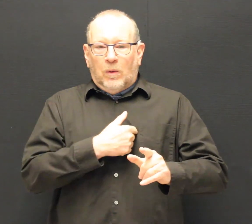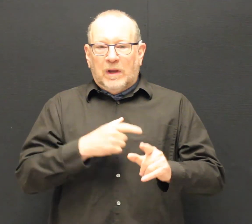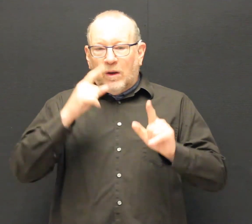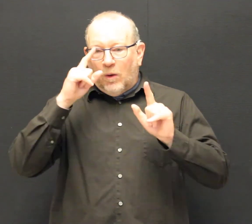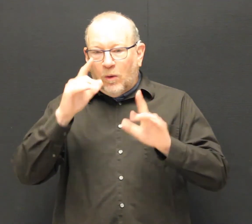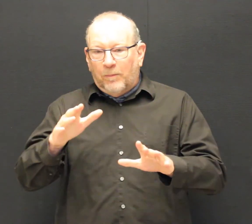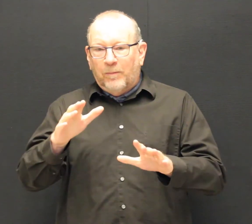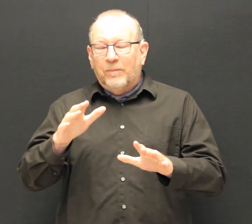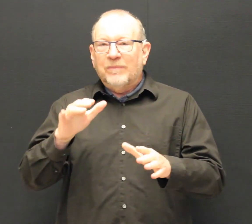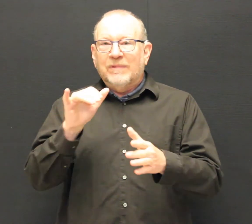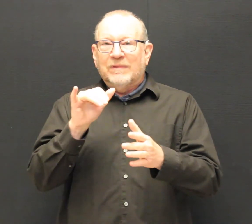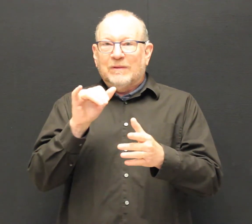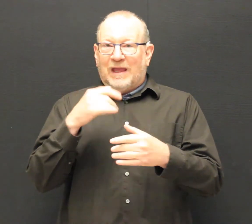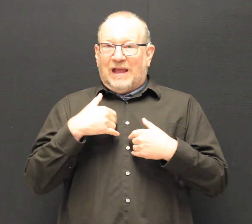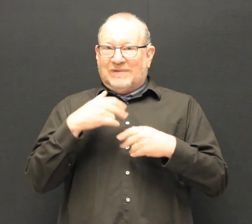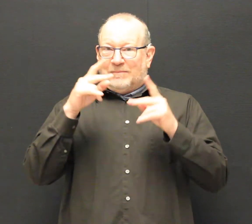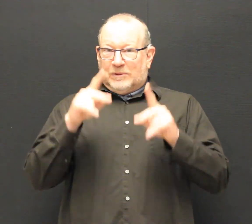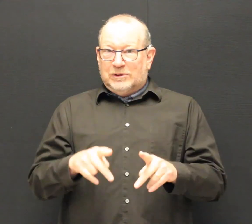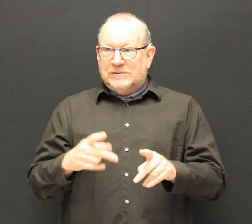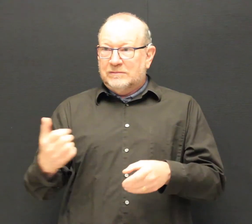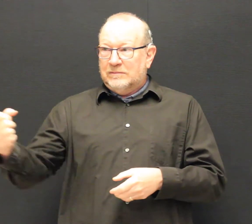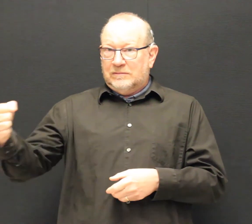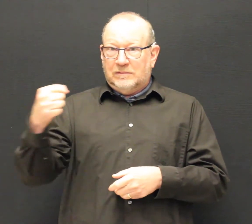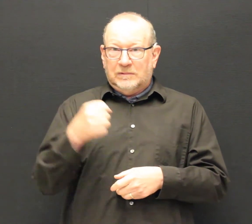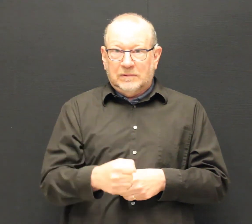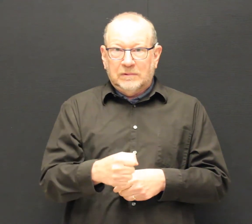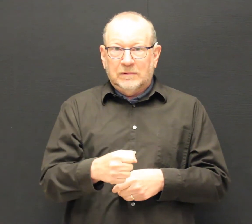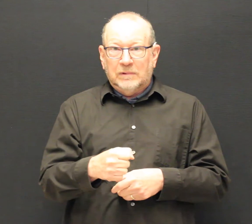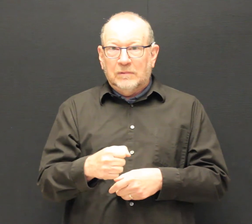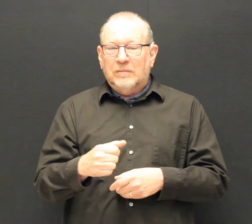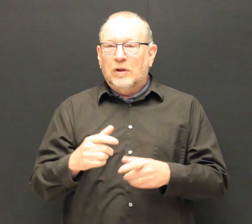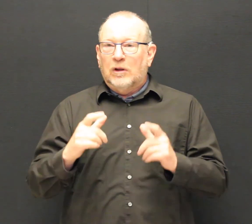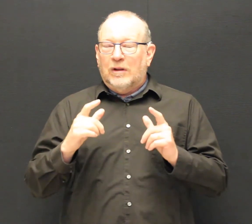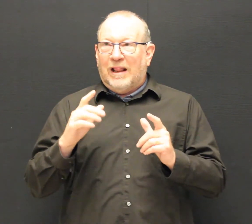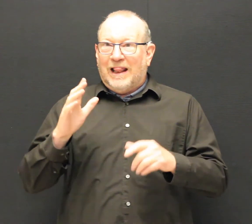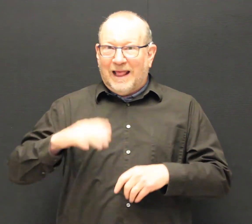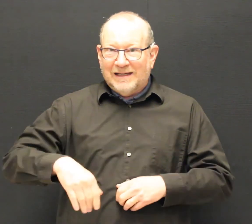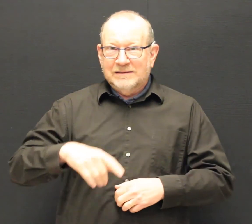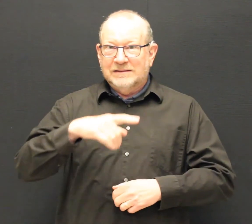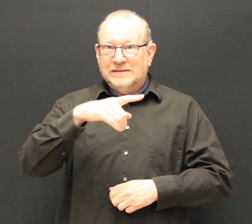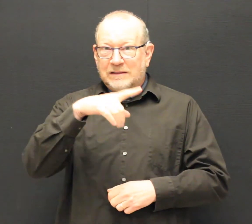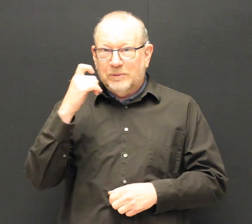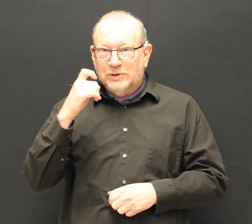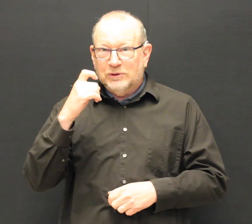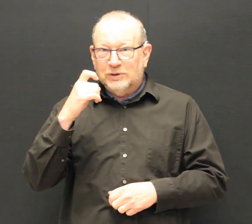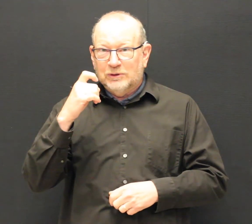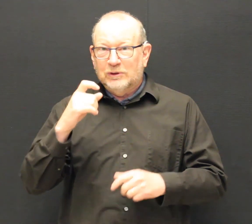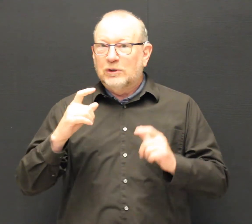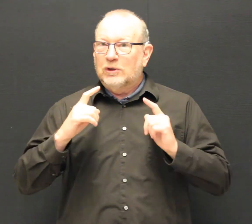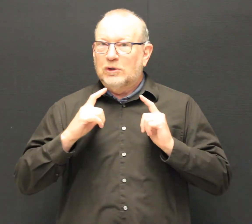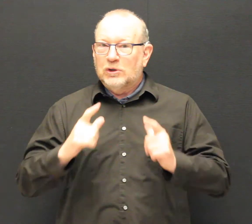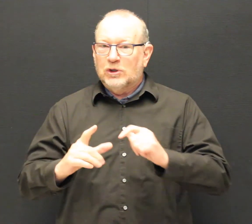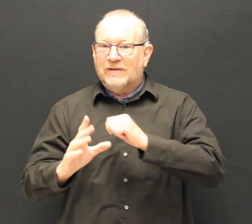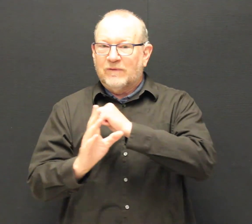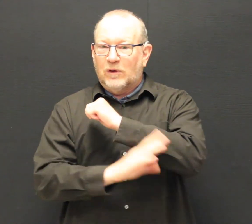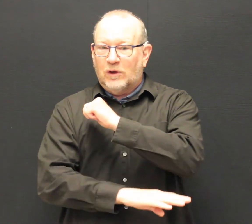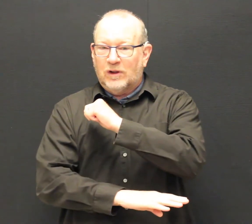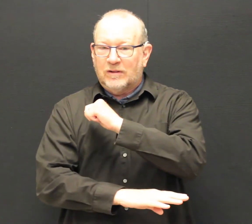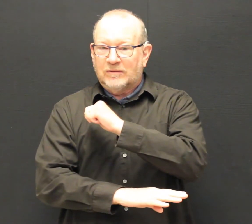We hope to have a new person onboard by late summer or early fall.